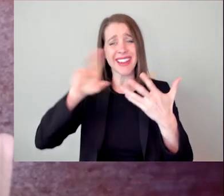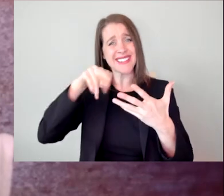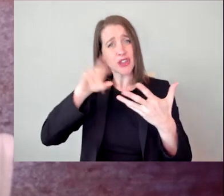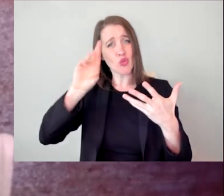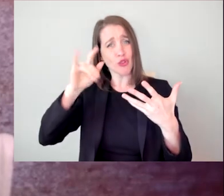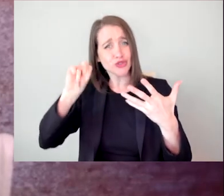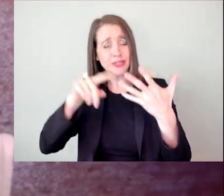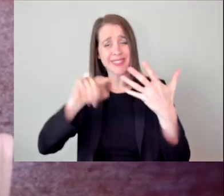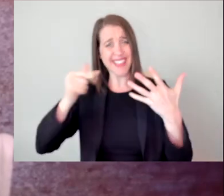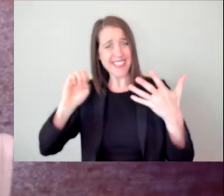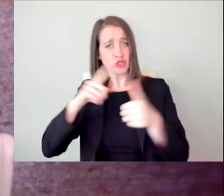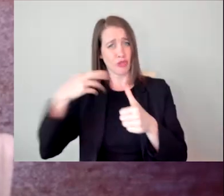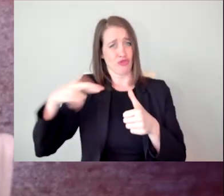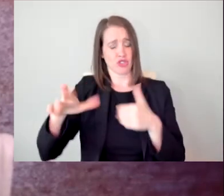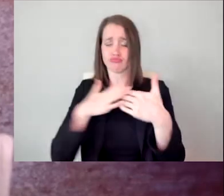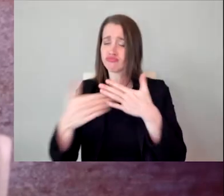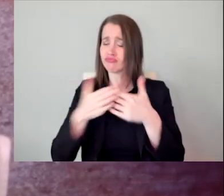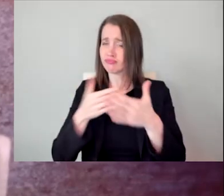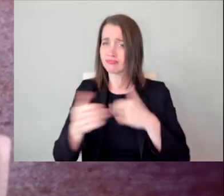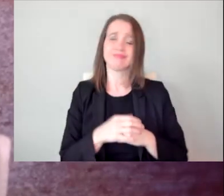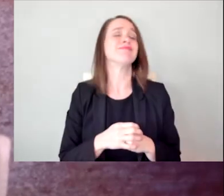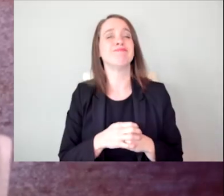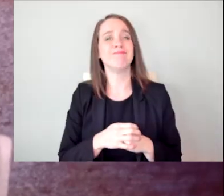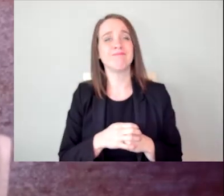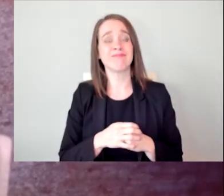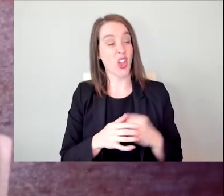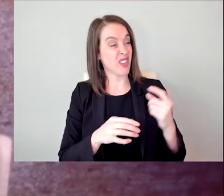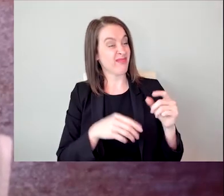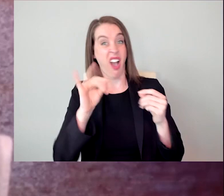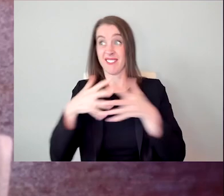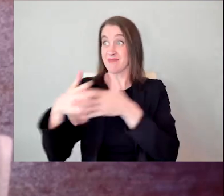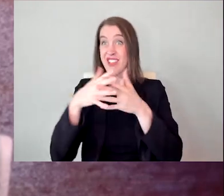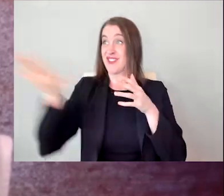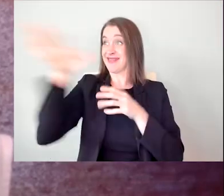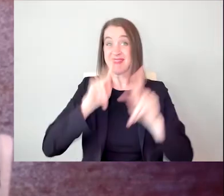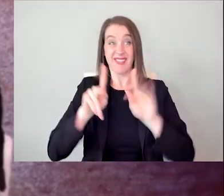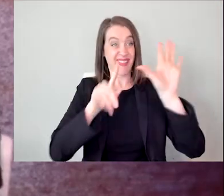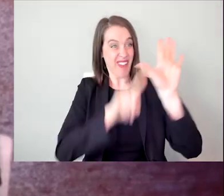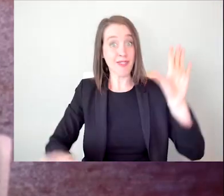national origin, age and religion. One in five Americans have a disability,